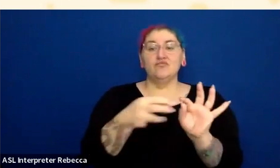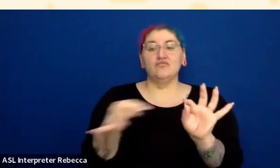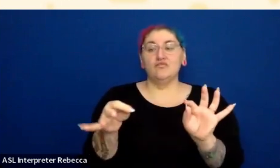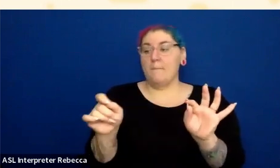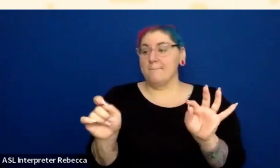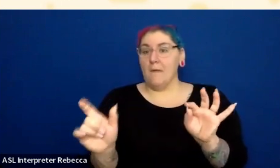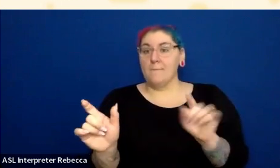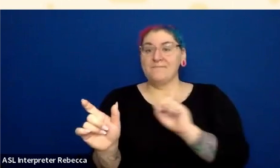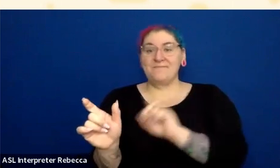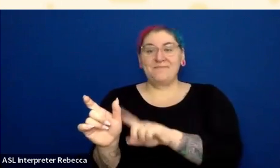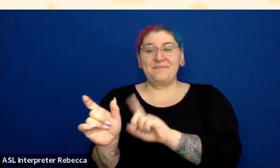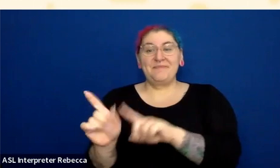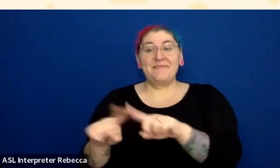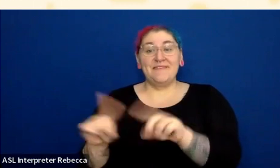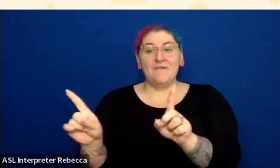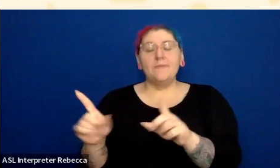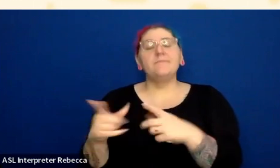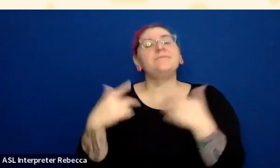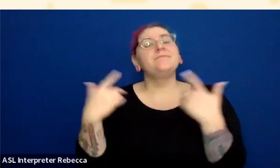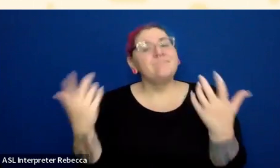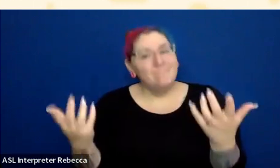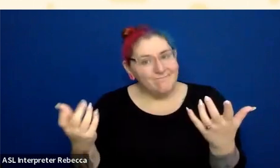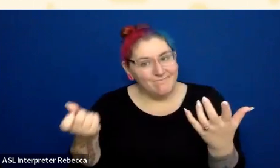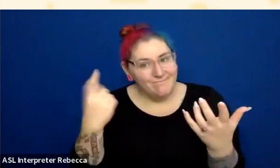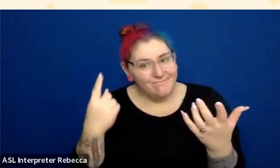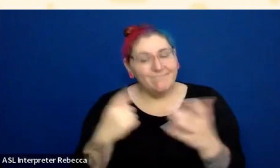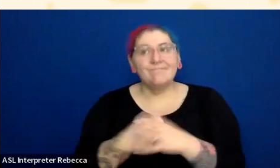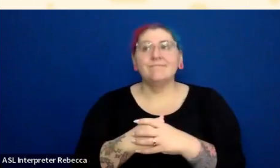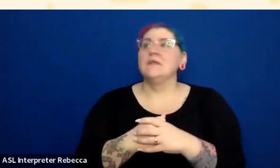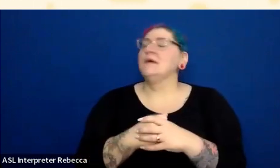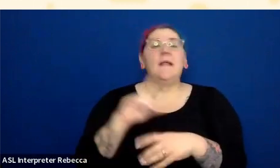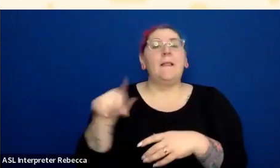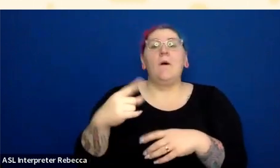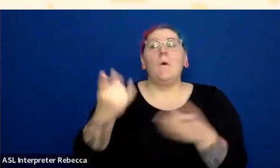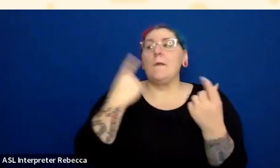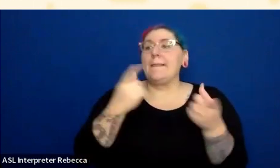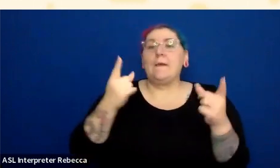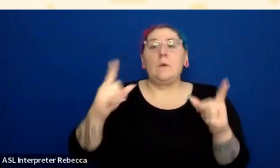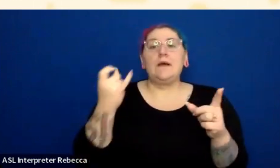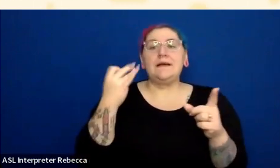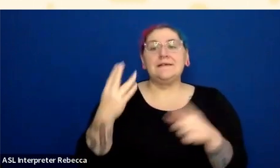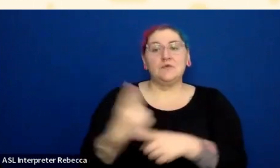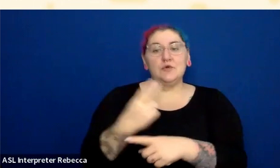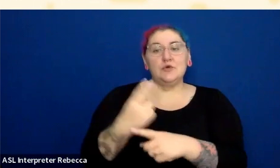However, that only works if you only use bold just for identifying links,